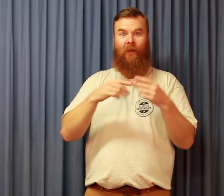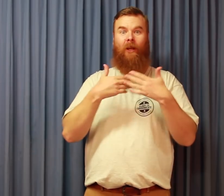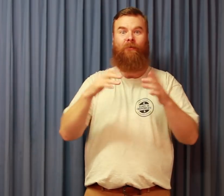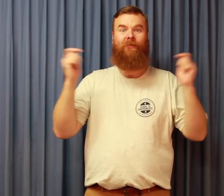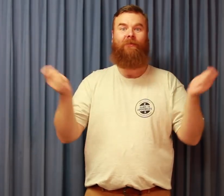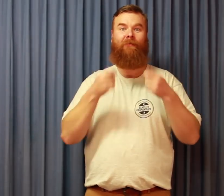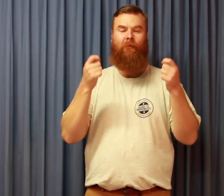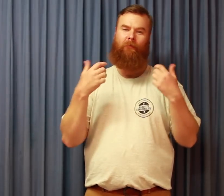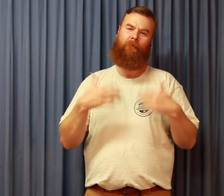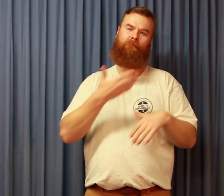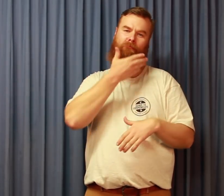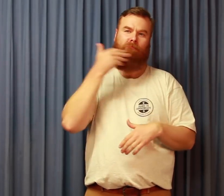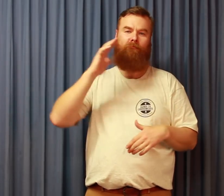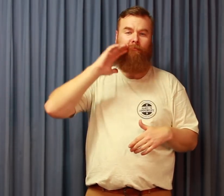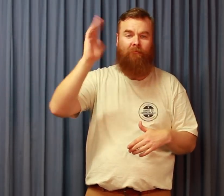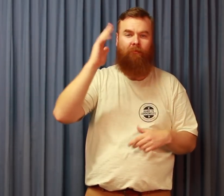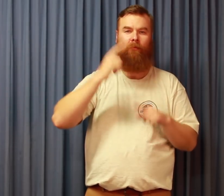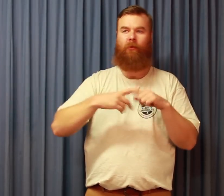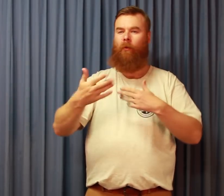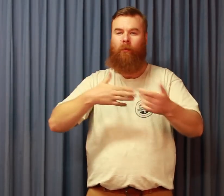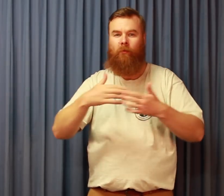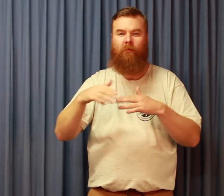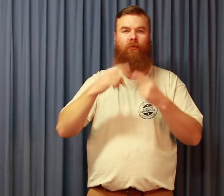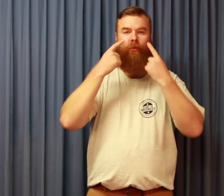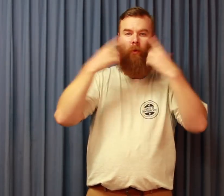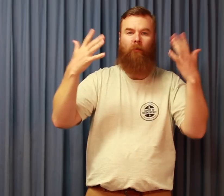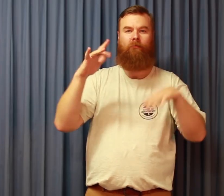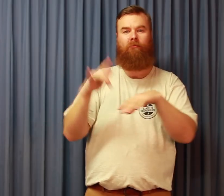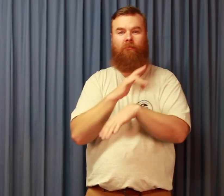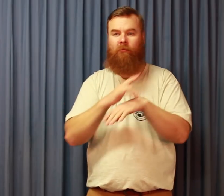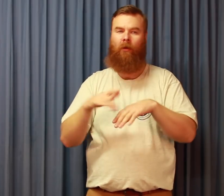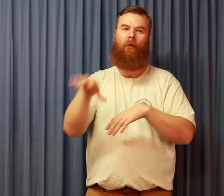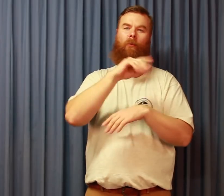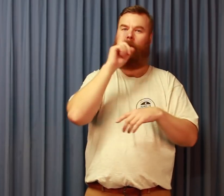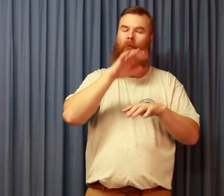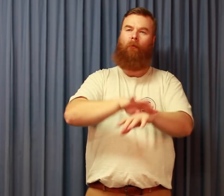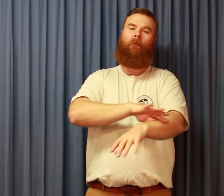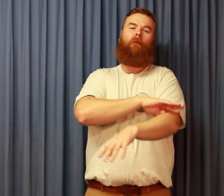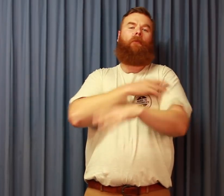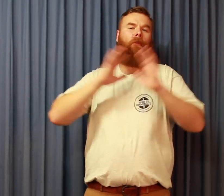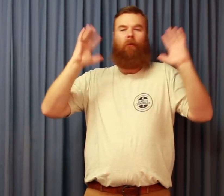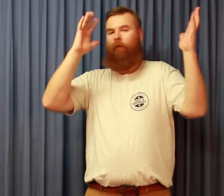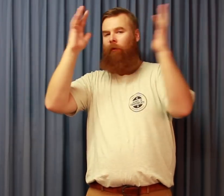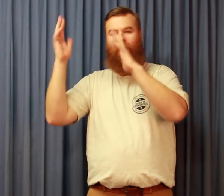And then the opening ceremony.... Wow, it was so beautiful! The speakers, the organization, everything that was shown and the performances. Everyone felt goose bumps and applauded wildly.